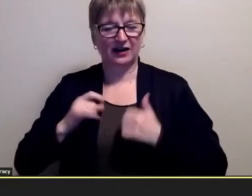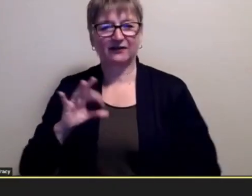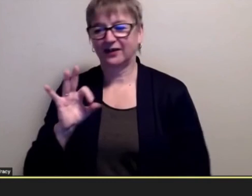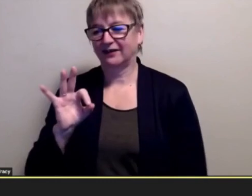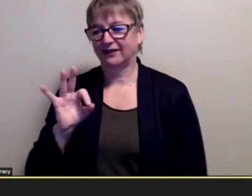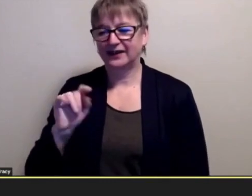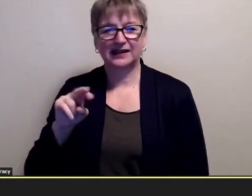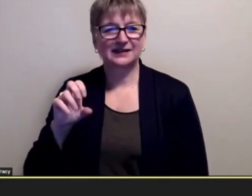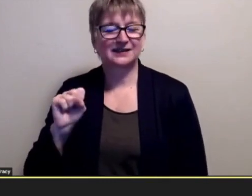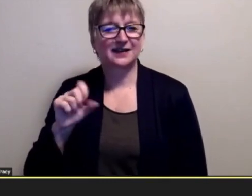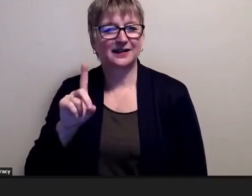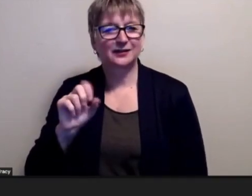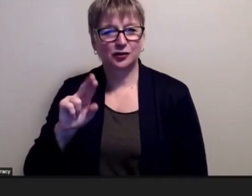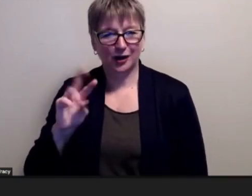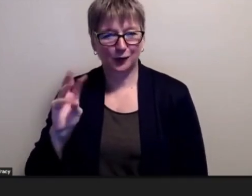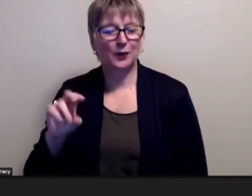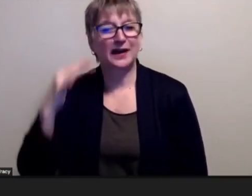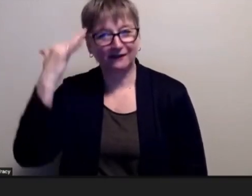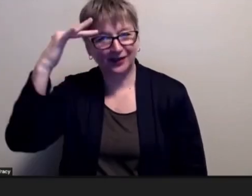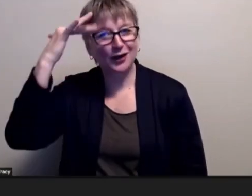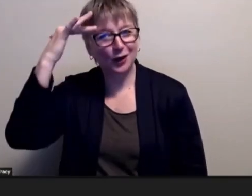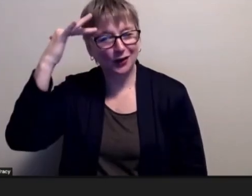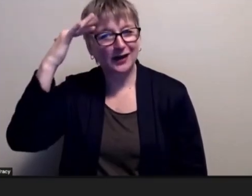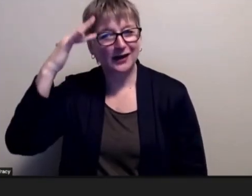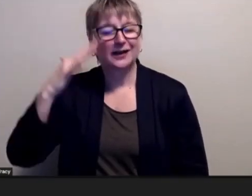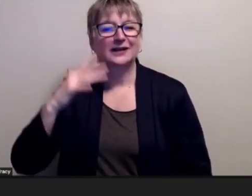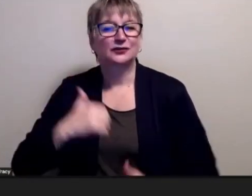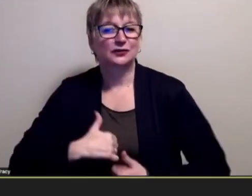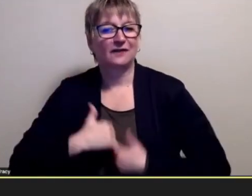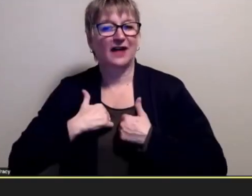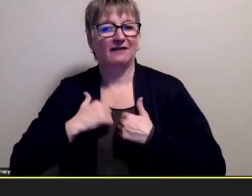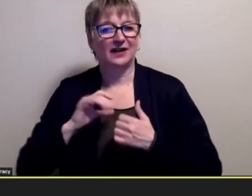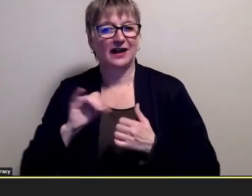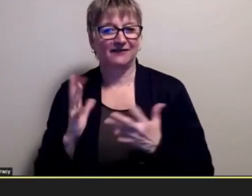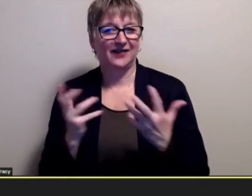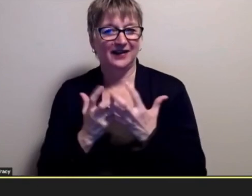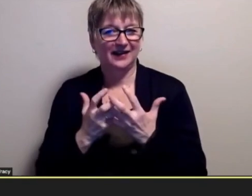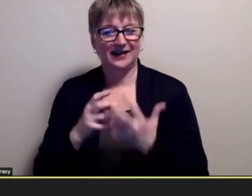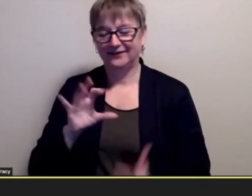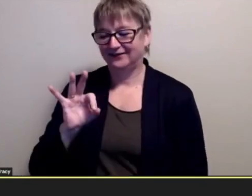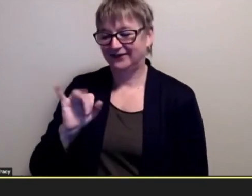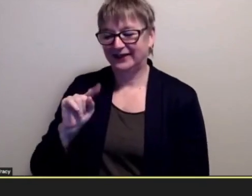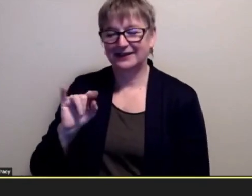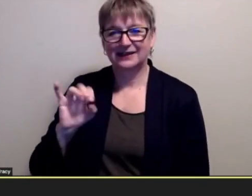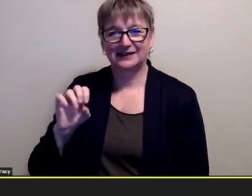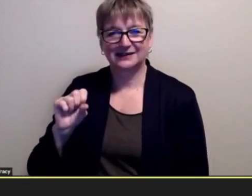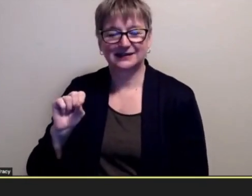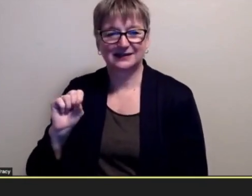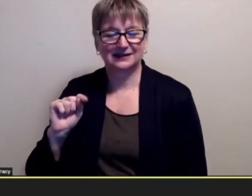you know theory of of the survival of the sinister how you know everyone wanted to survive